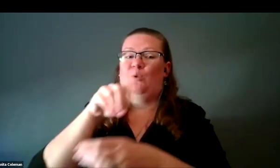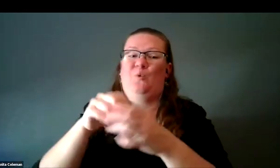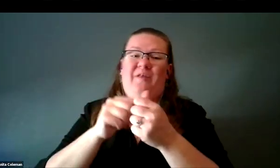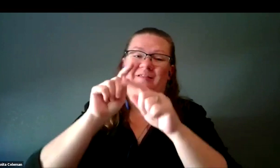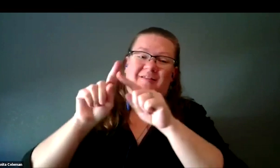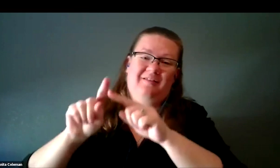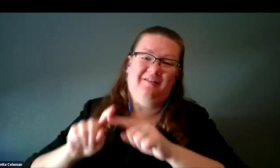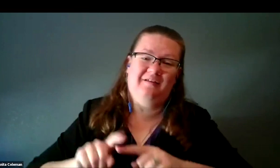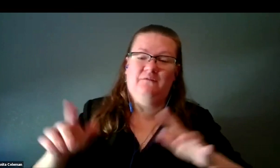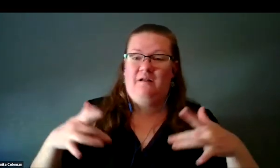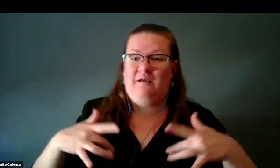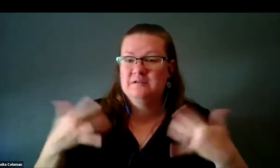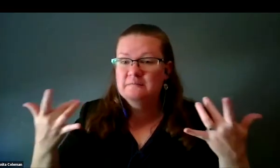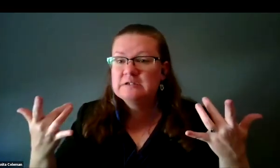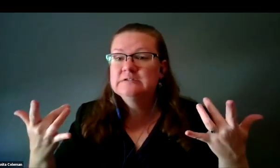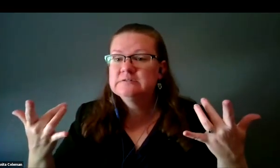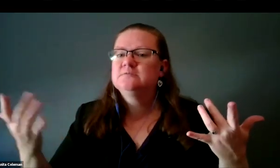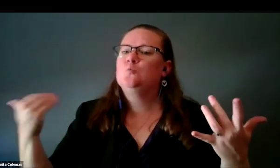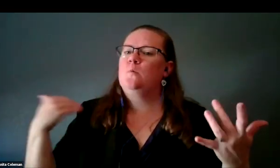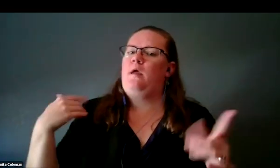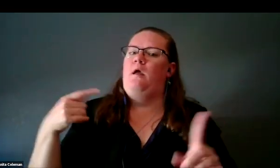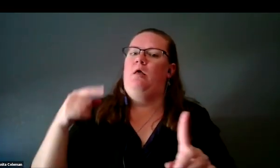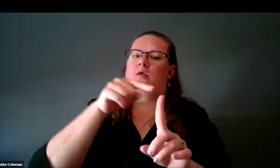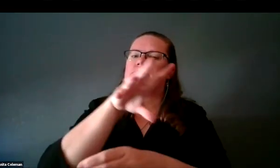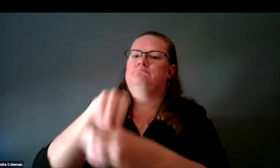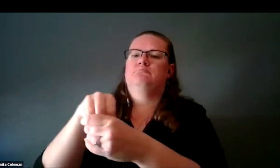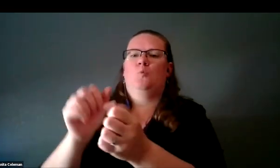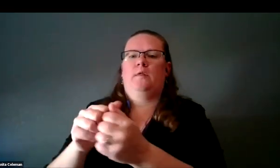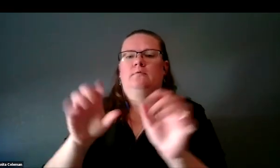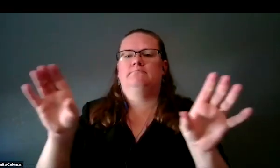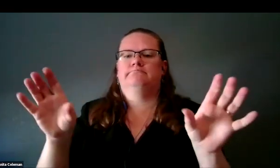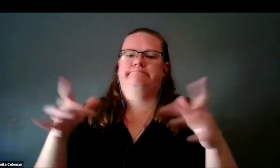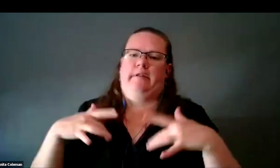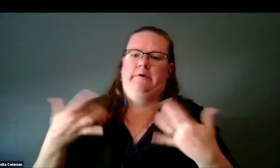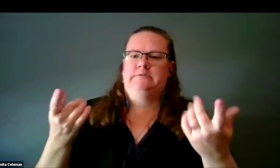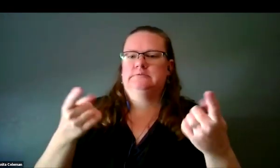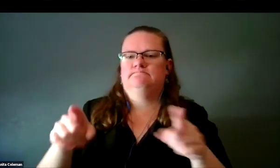where the star clusters and the galaxies were part of that just